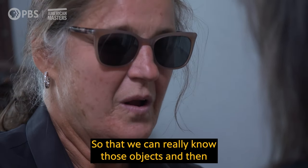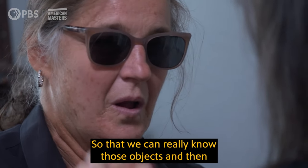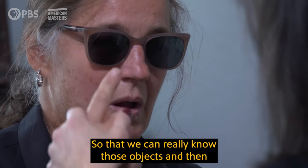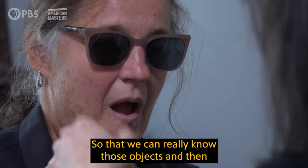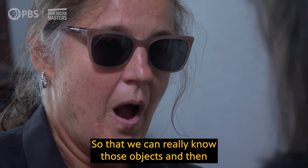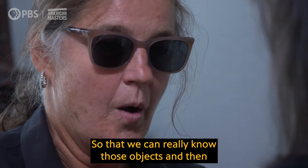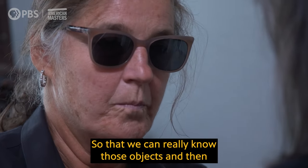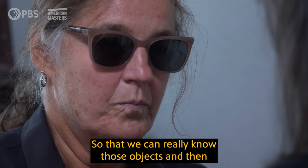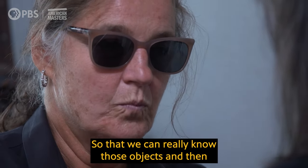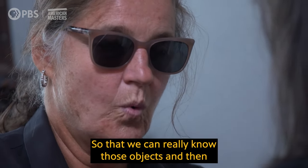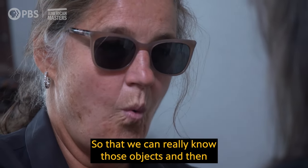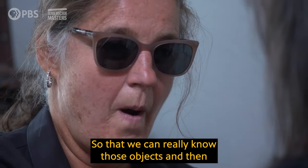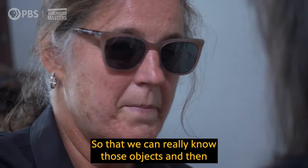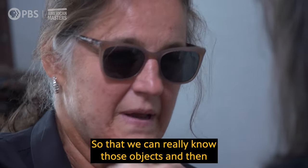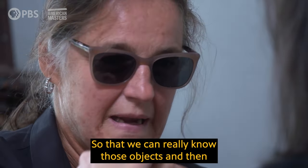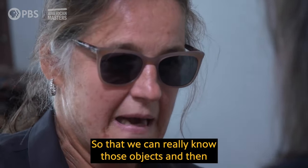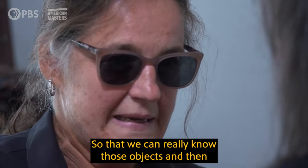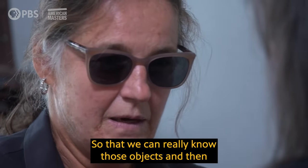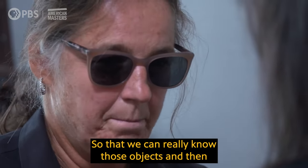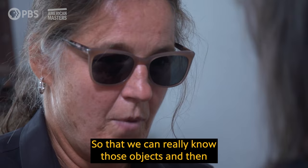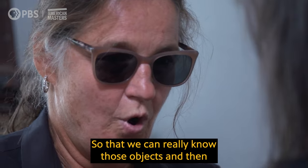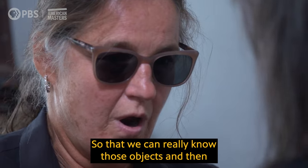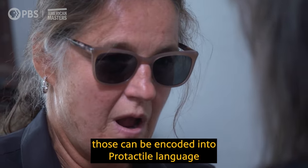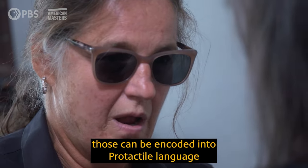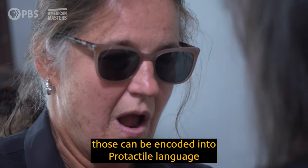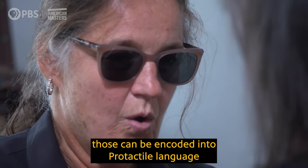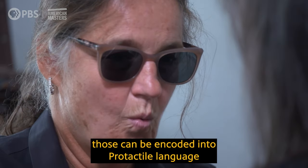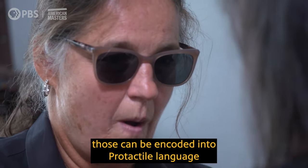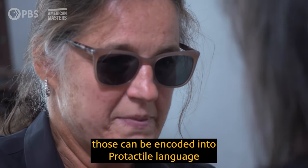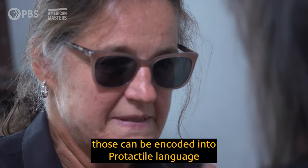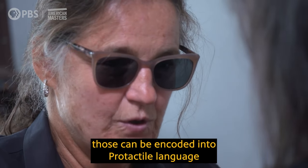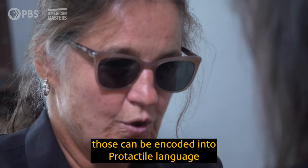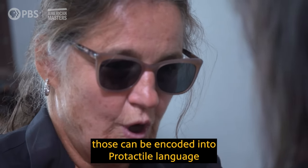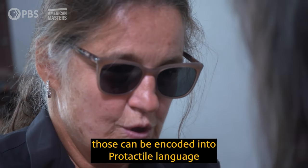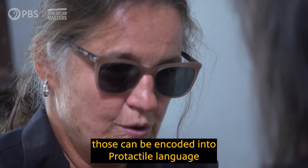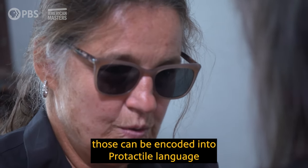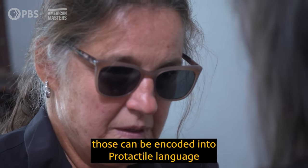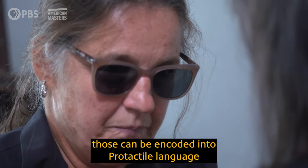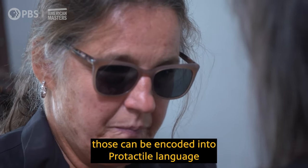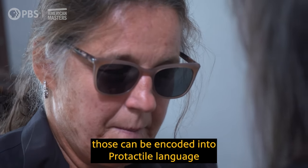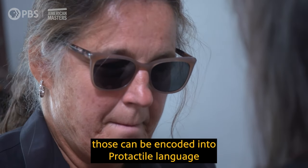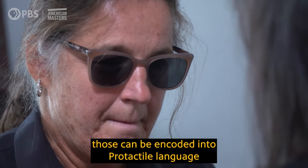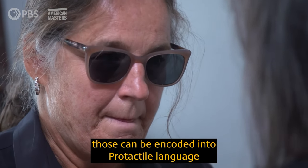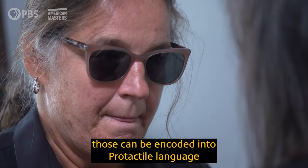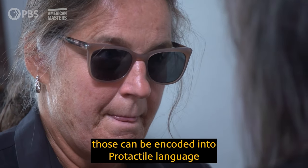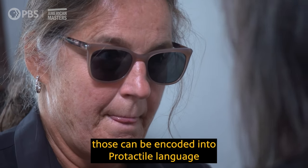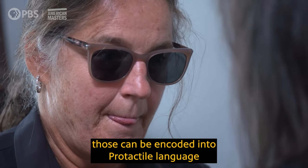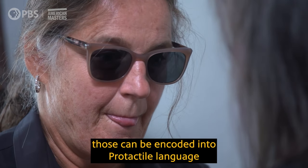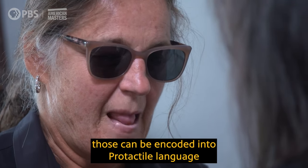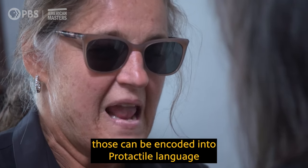So that we can really know those objects and then those can be encoded into Protactile language